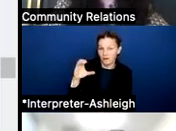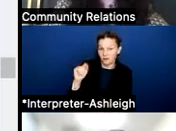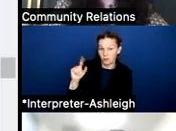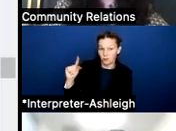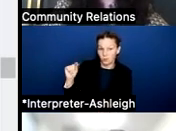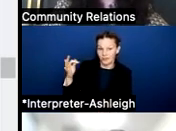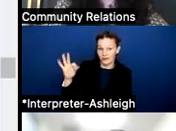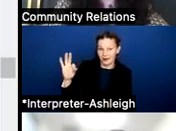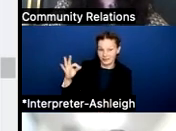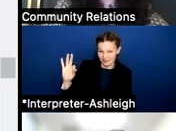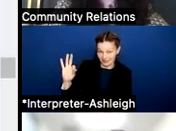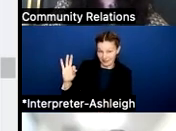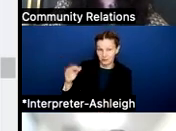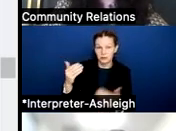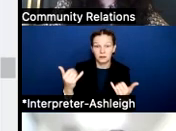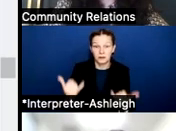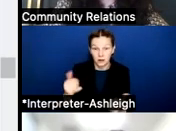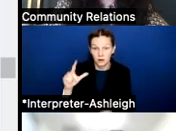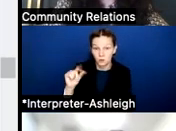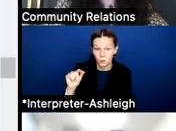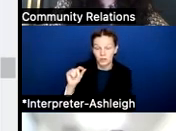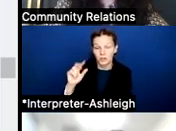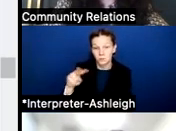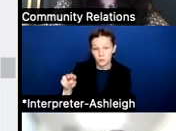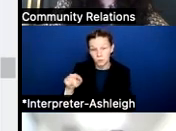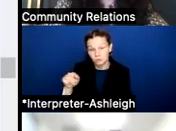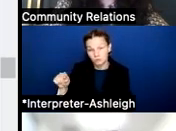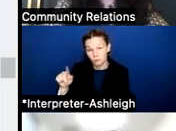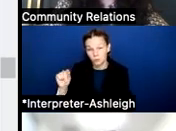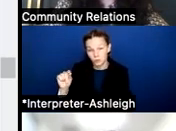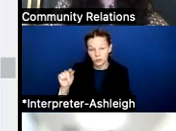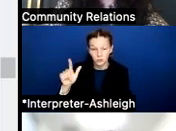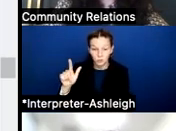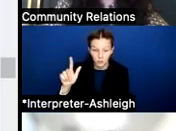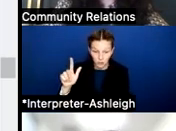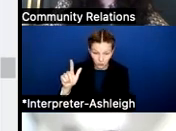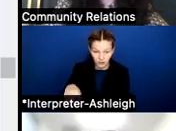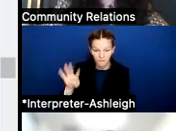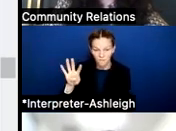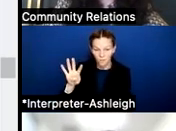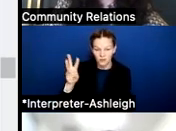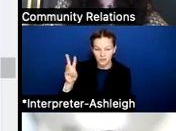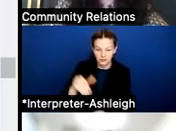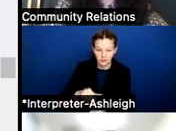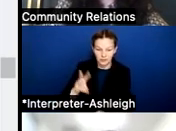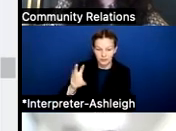And on count day in 2022-'23, it was 46,680. And we are currently projecting a decrease